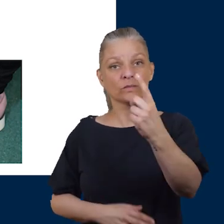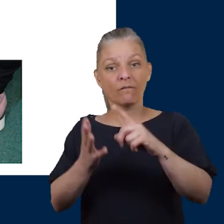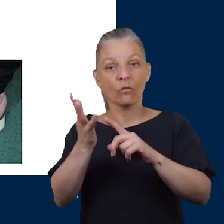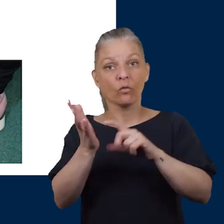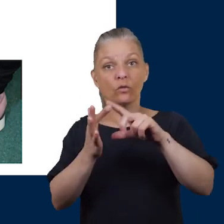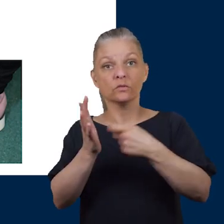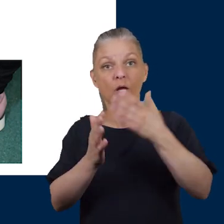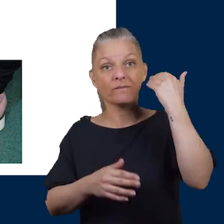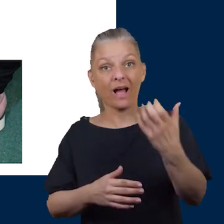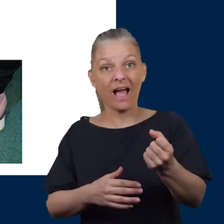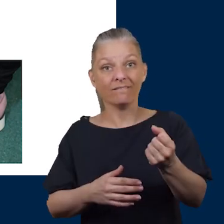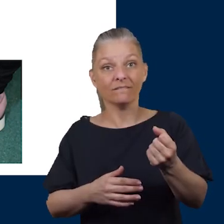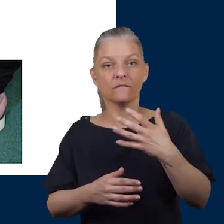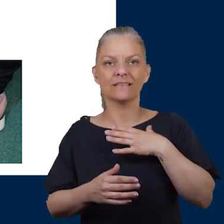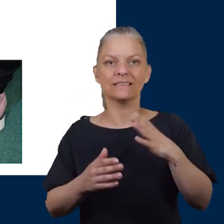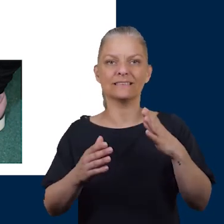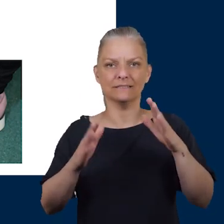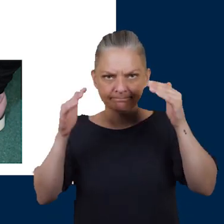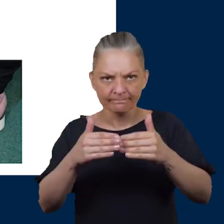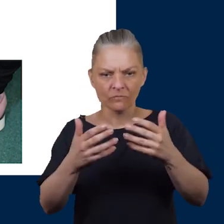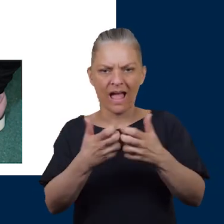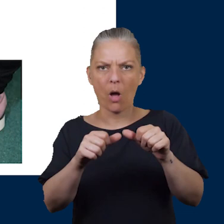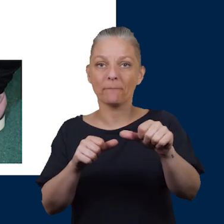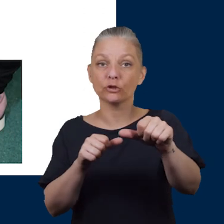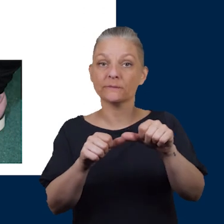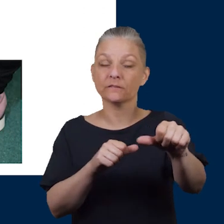If you have an ulcer and are now intact you may be measured for footwear.